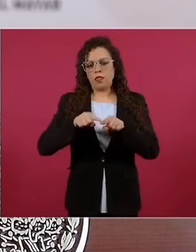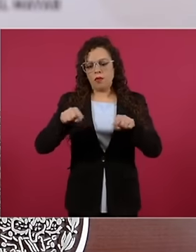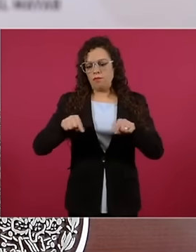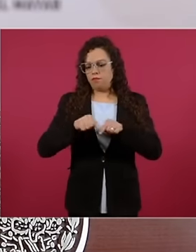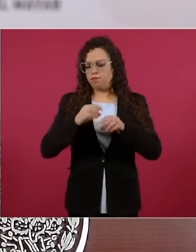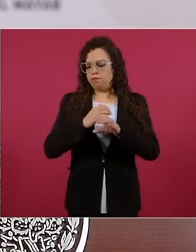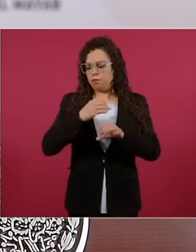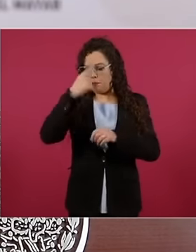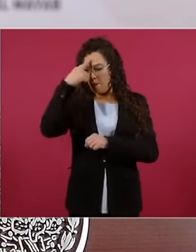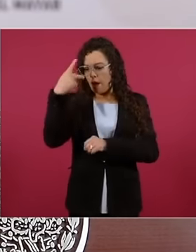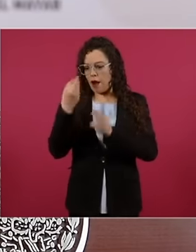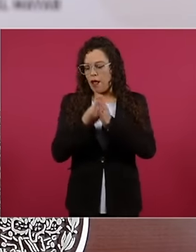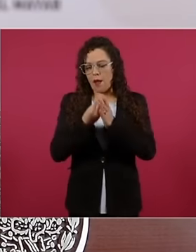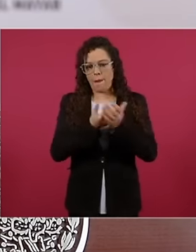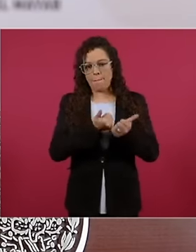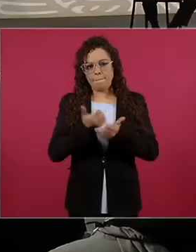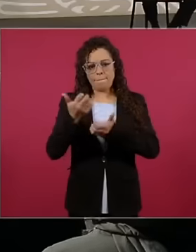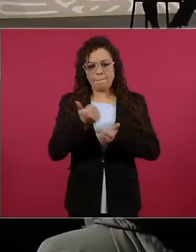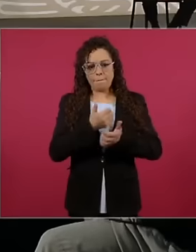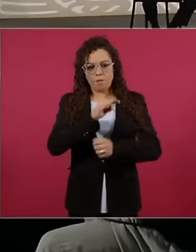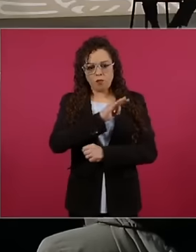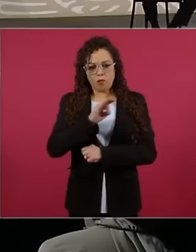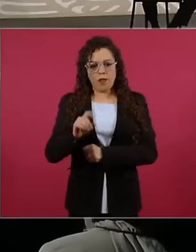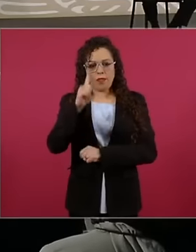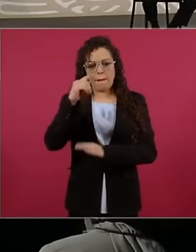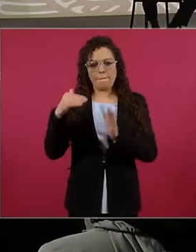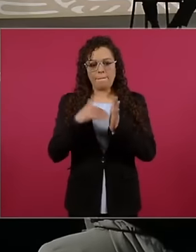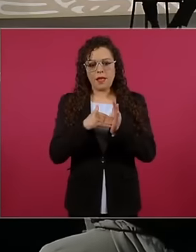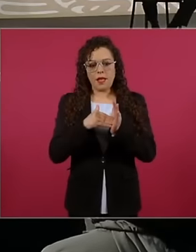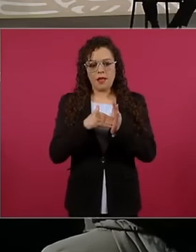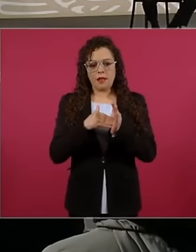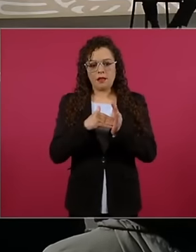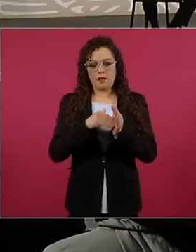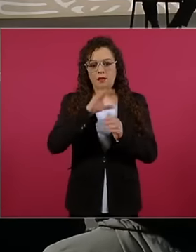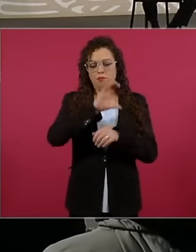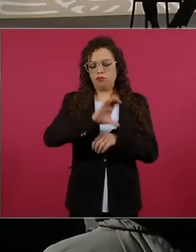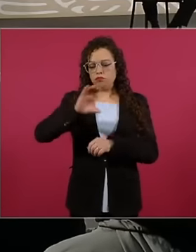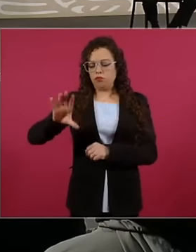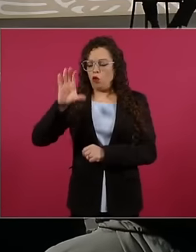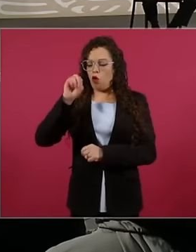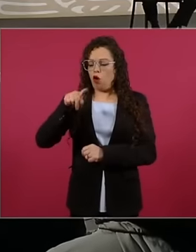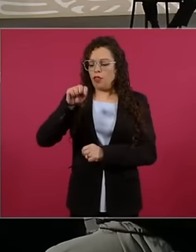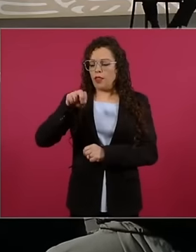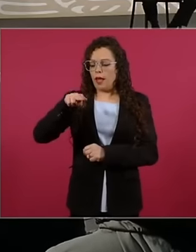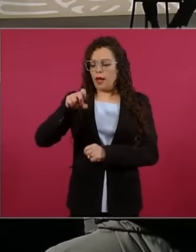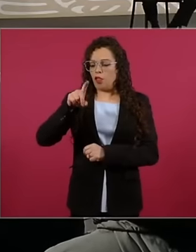for around 1000 containers and various machinery and equipment that will allow us to